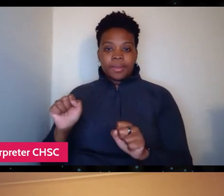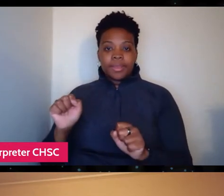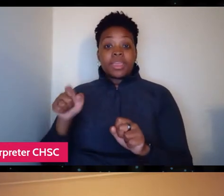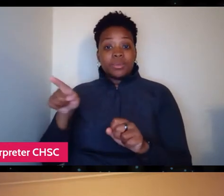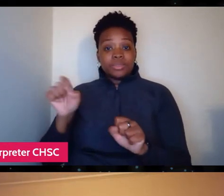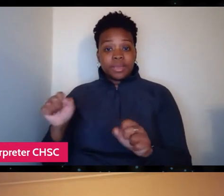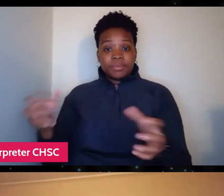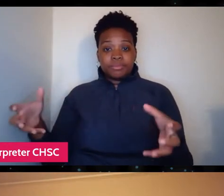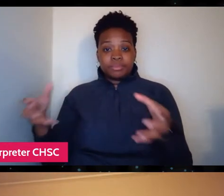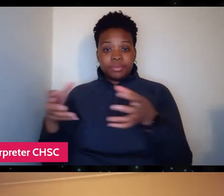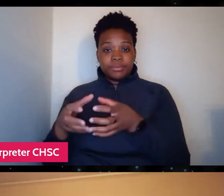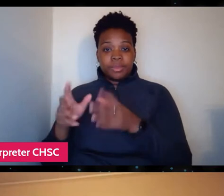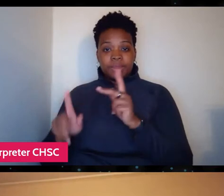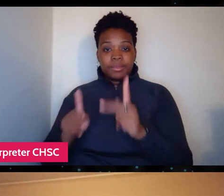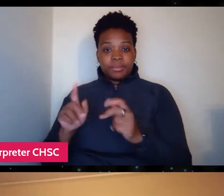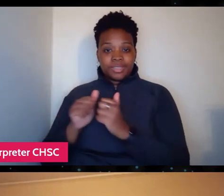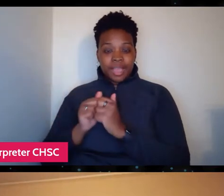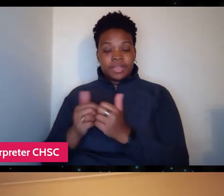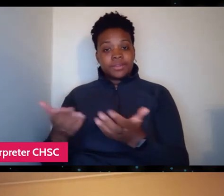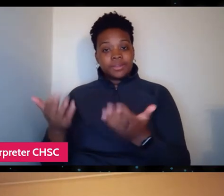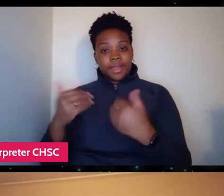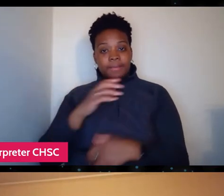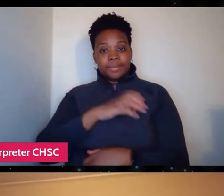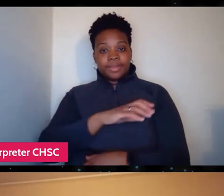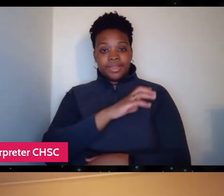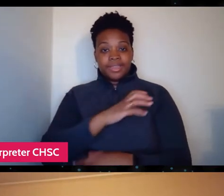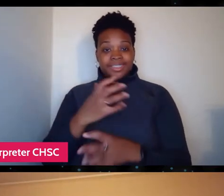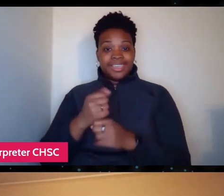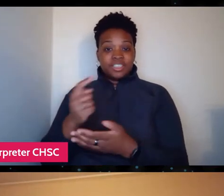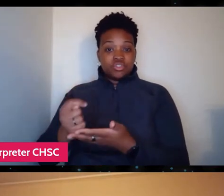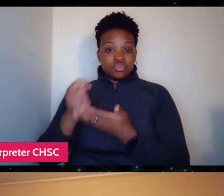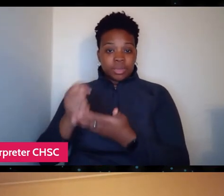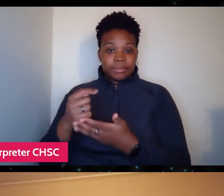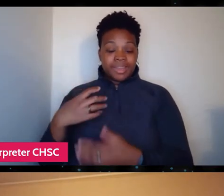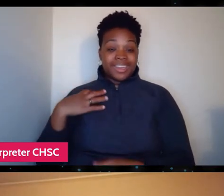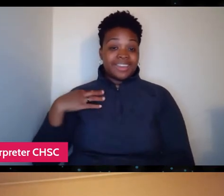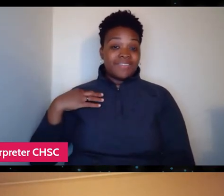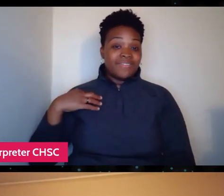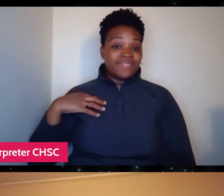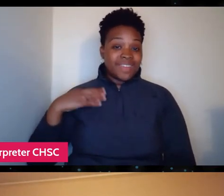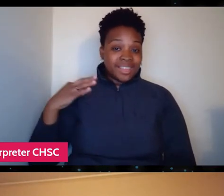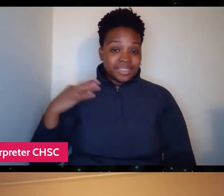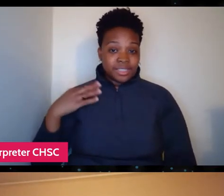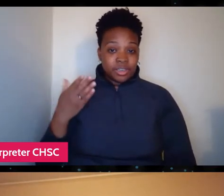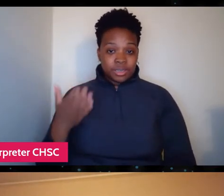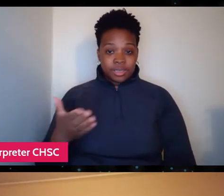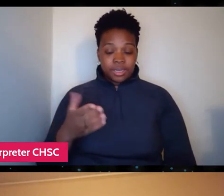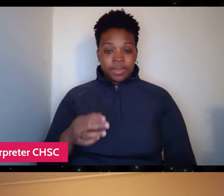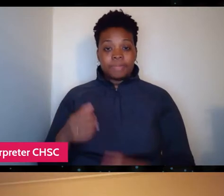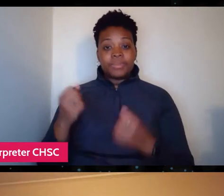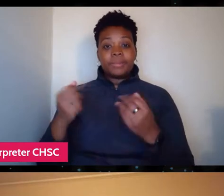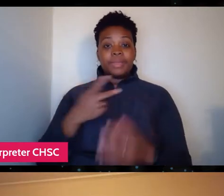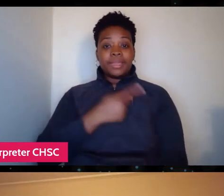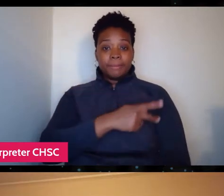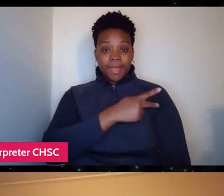to come to these clinics, to get treatment, to volunteer at these clinics. And many patients actually ended up becoming volunteers